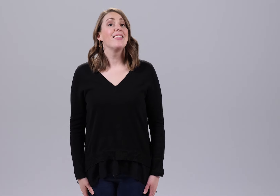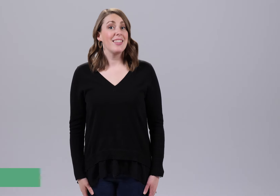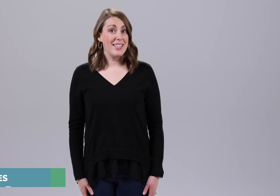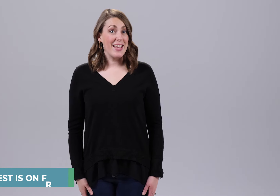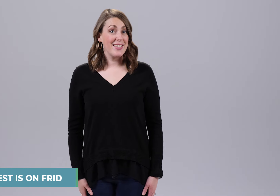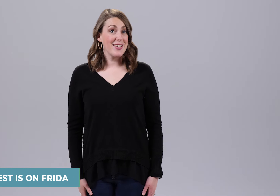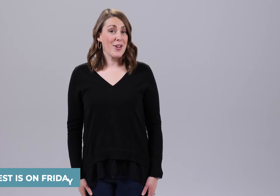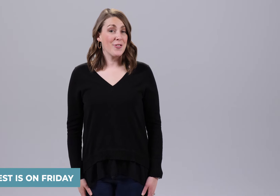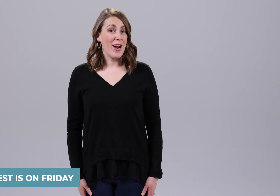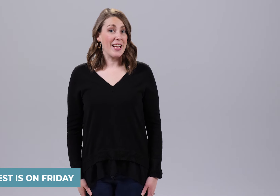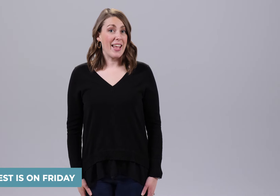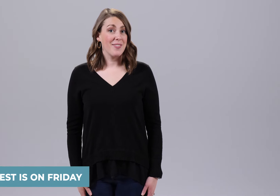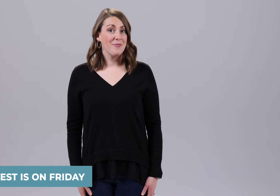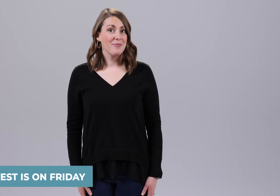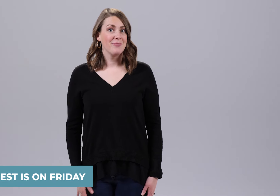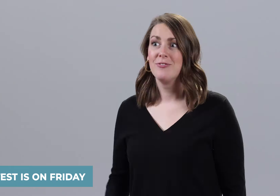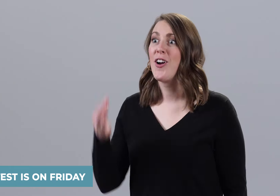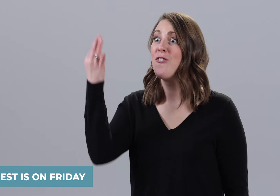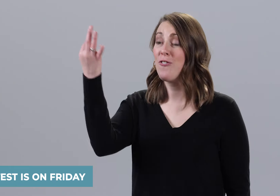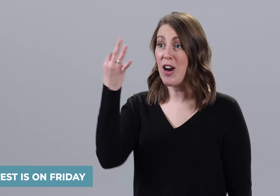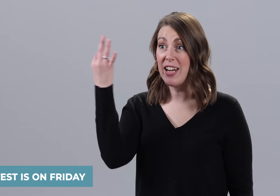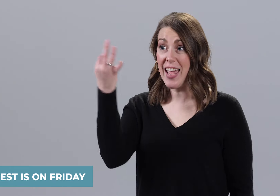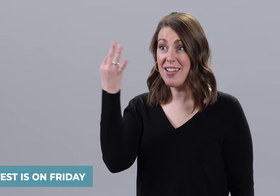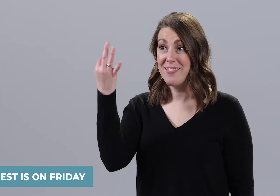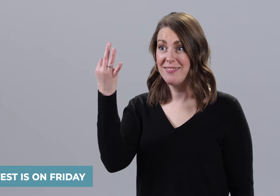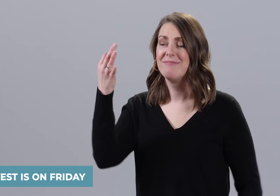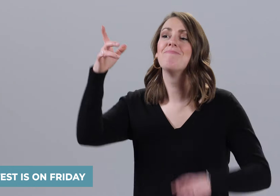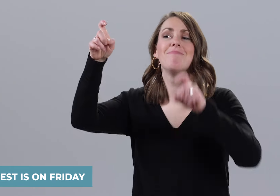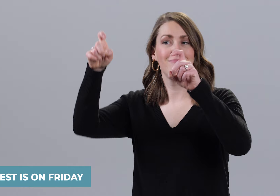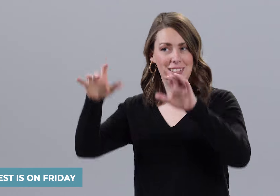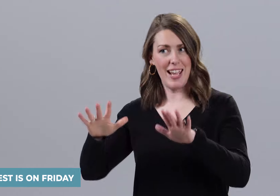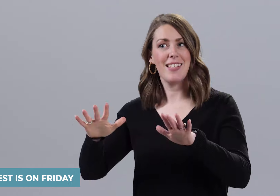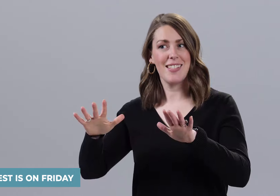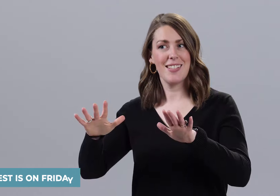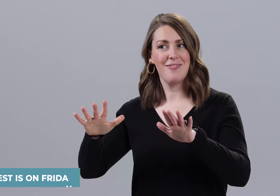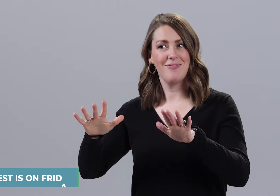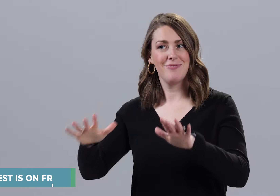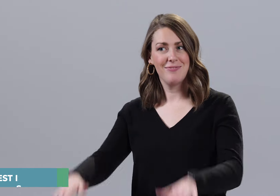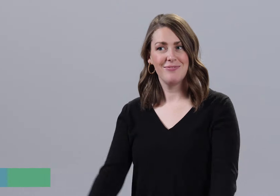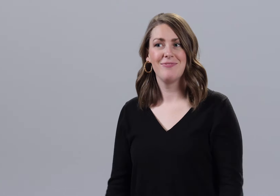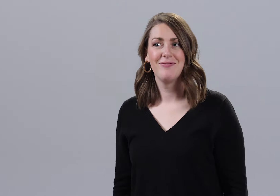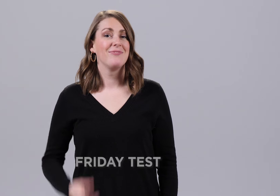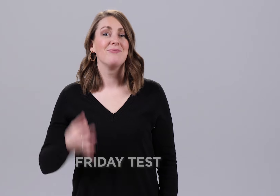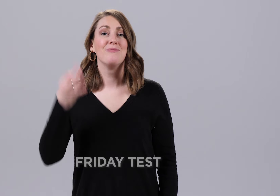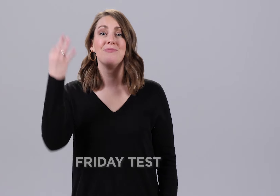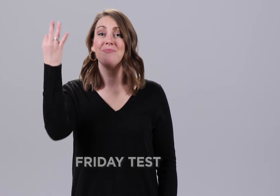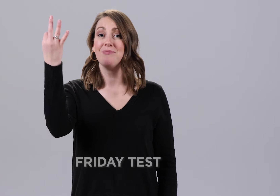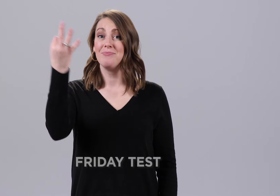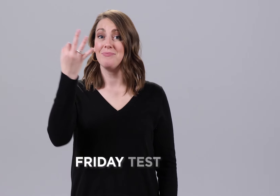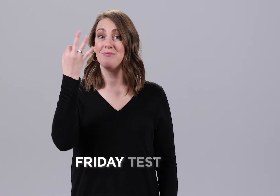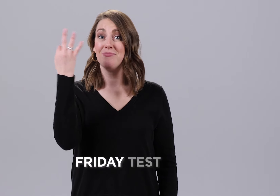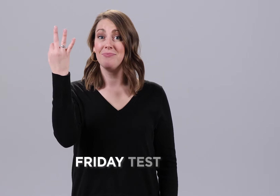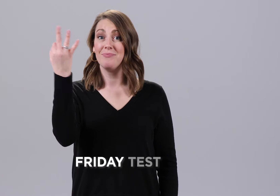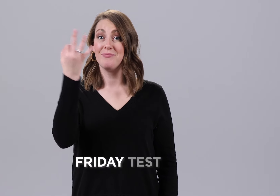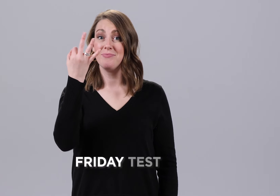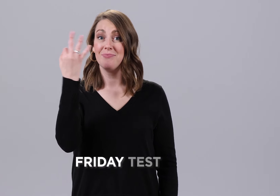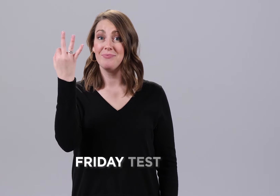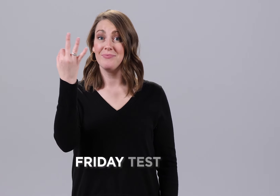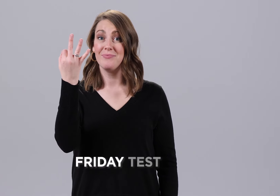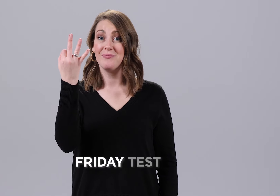The test is on FRIDAY. FRIDAY TEST.